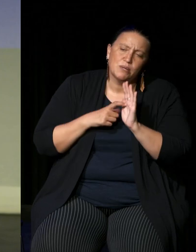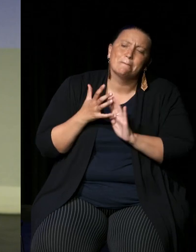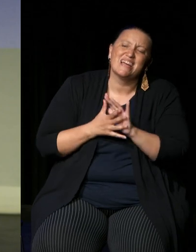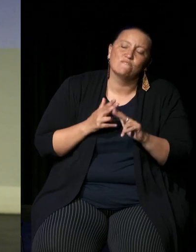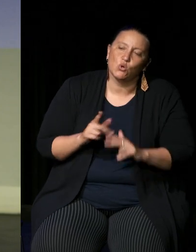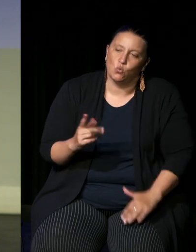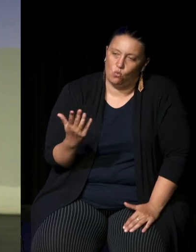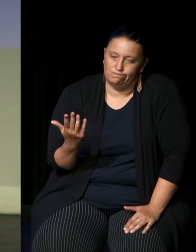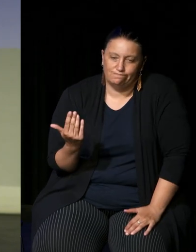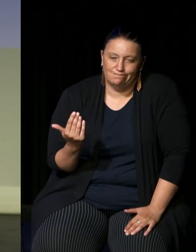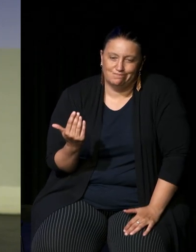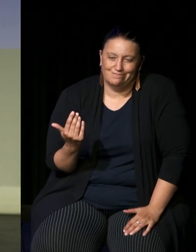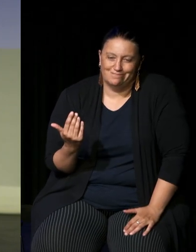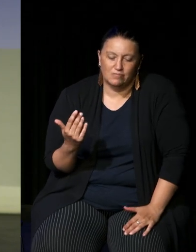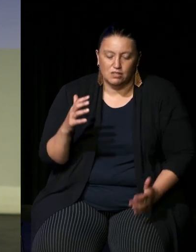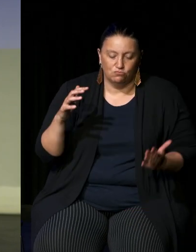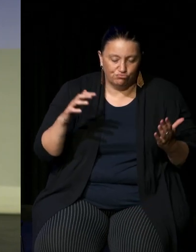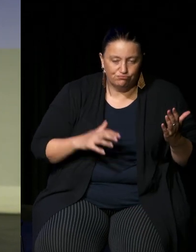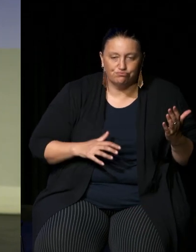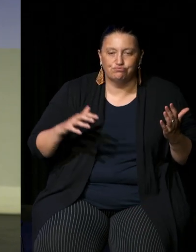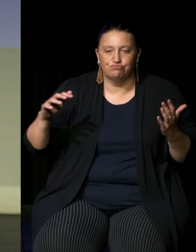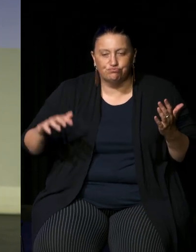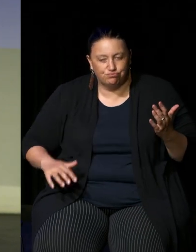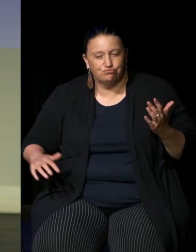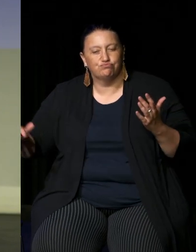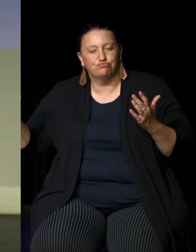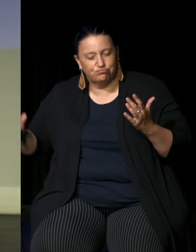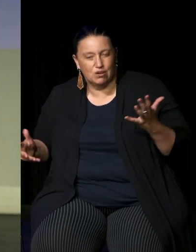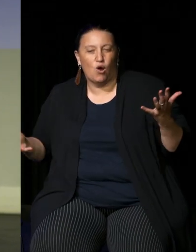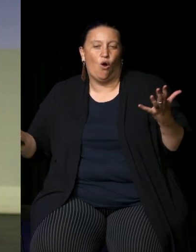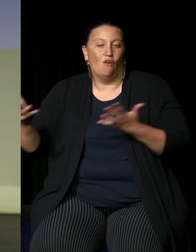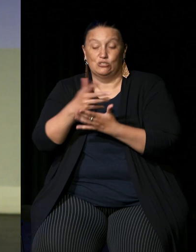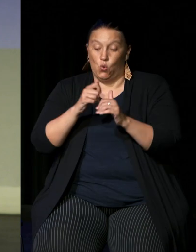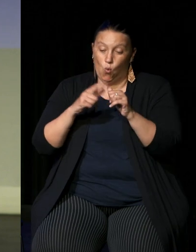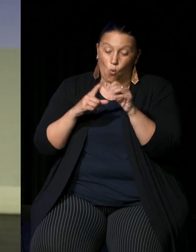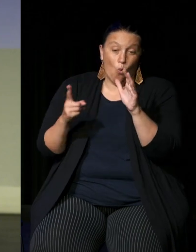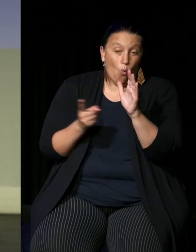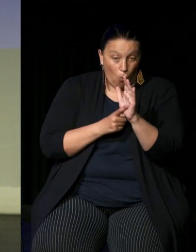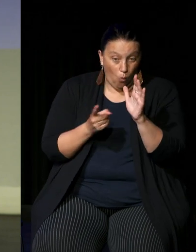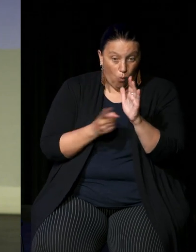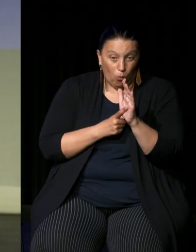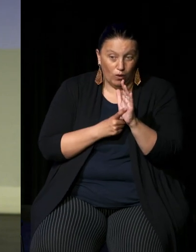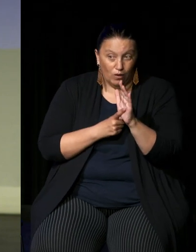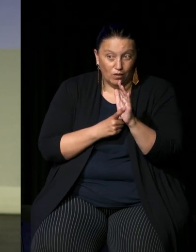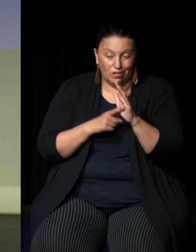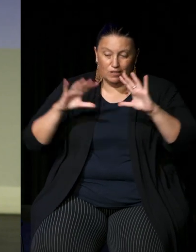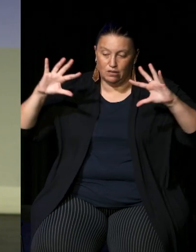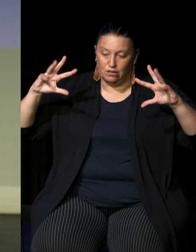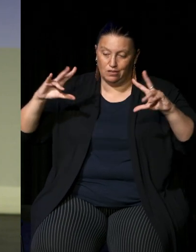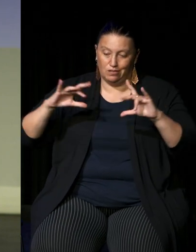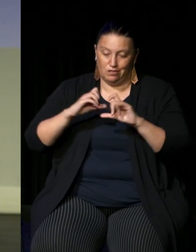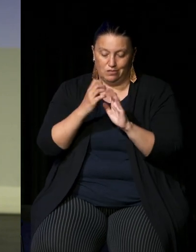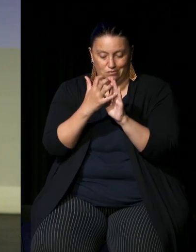they're all sorts of conversations and all those conversations were reduced down to these the